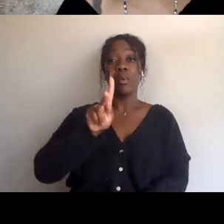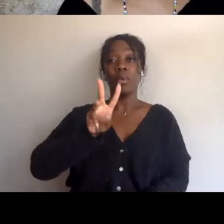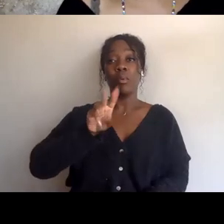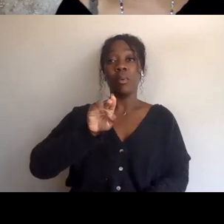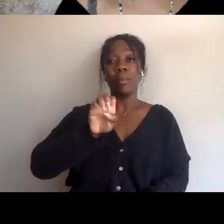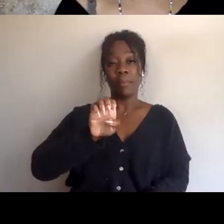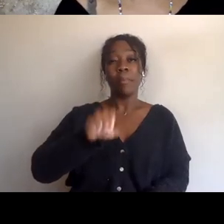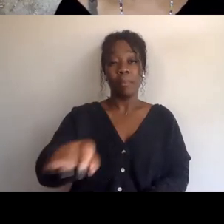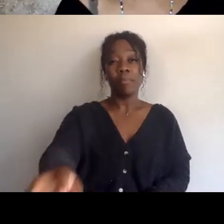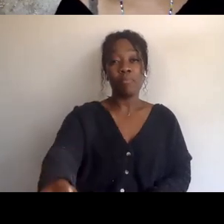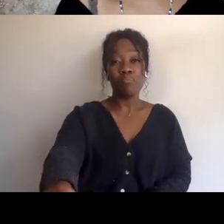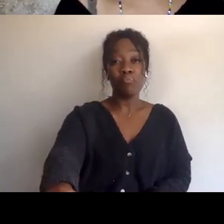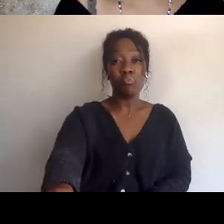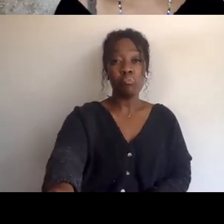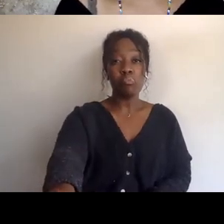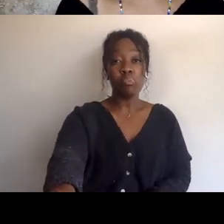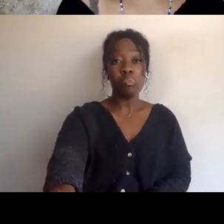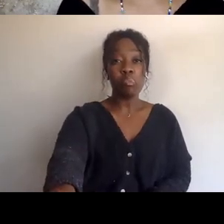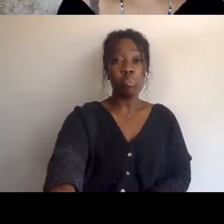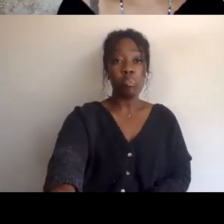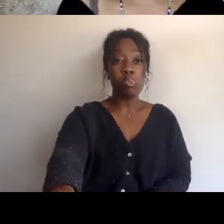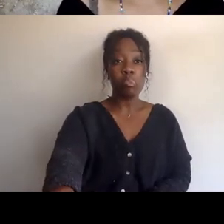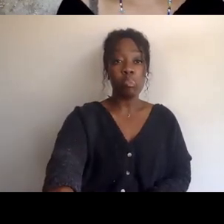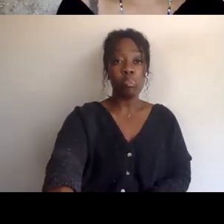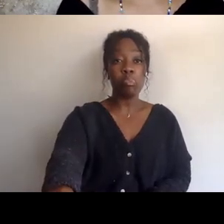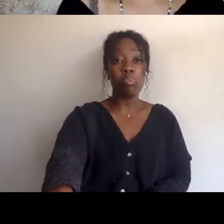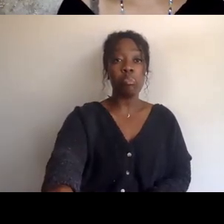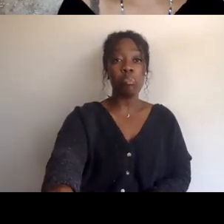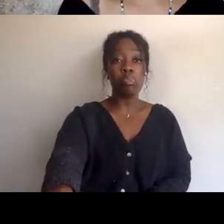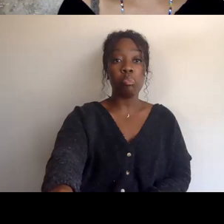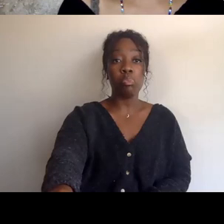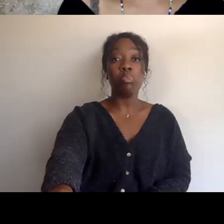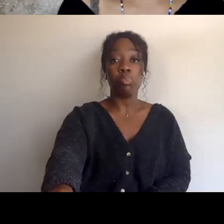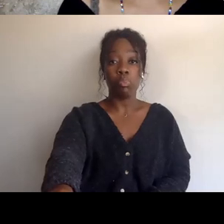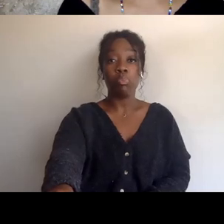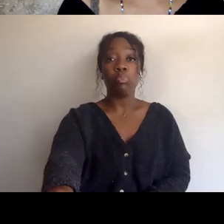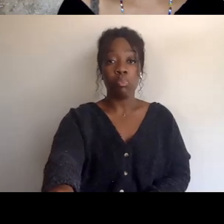That great man V.I. Lenin, at the turn of the century, wrote a book entitled